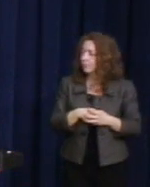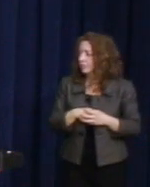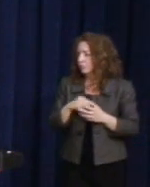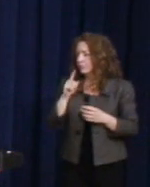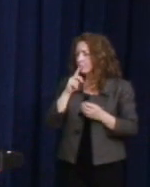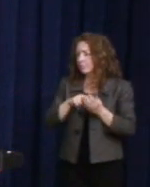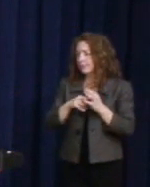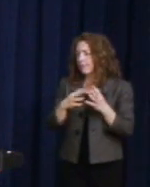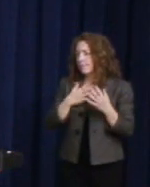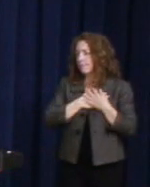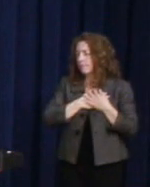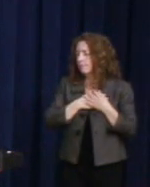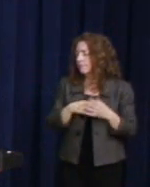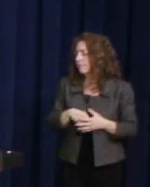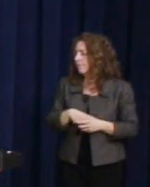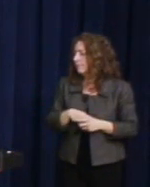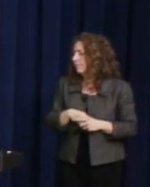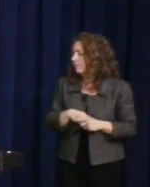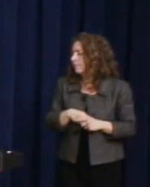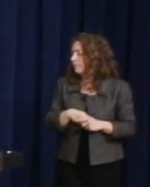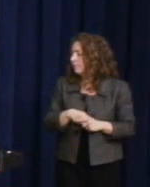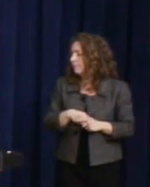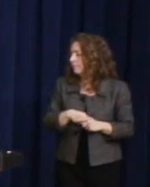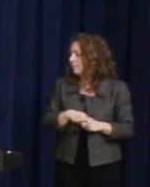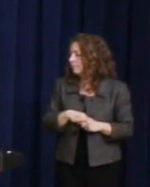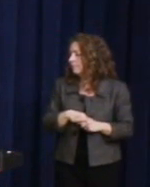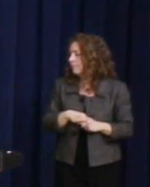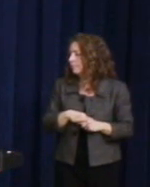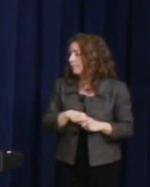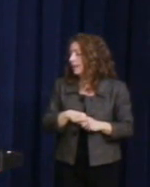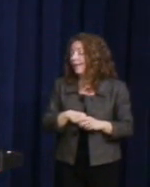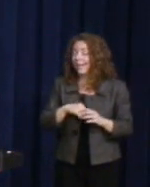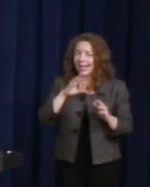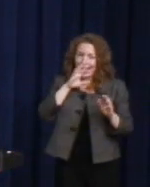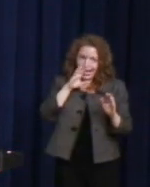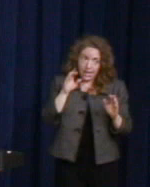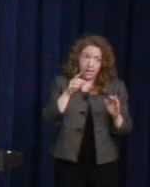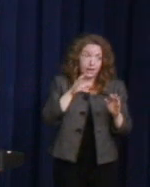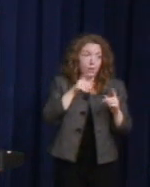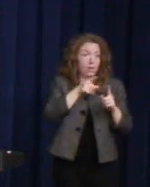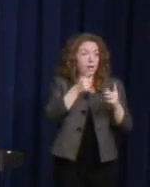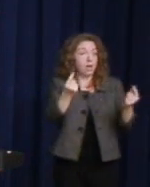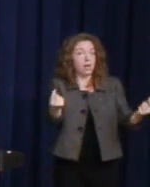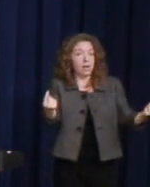It also highlights the fact that the struggle for equality is indeed a global struggle.